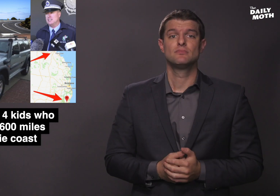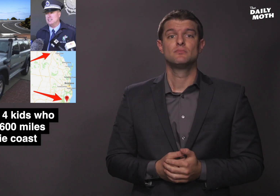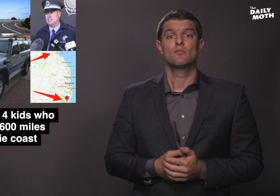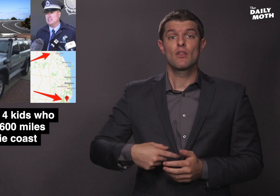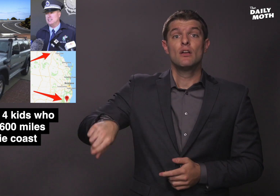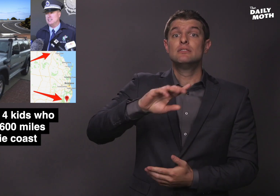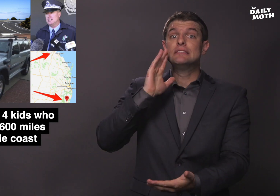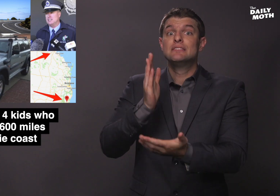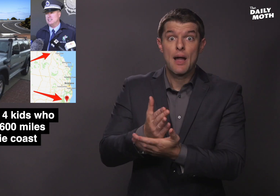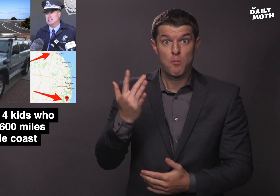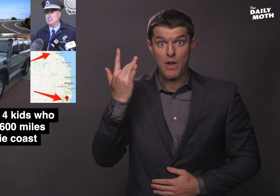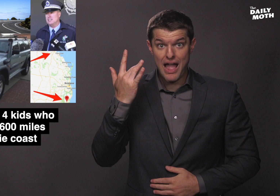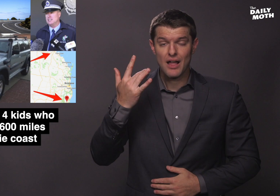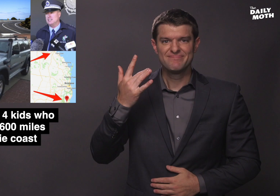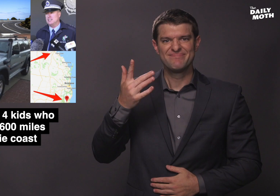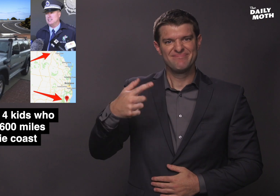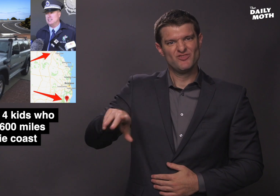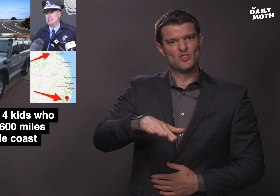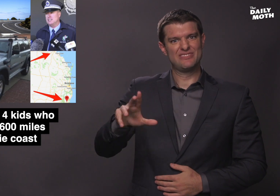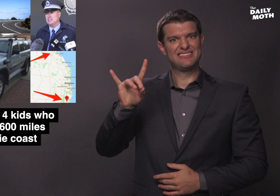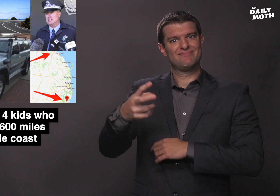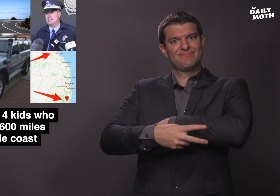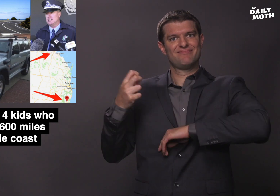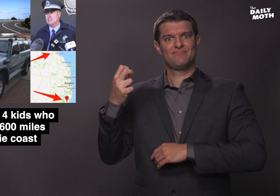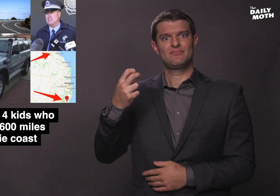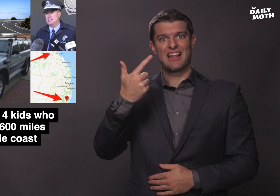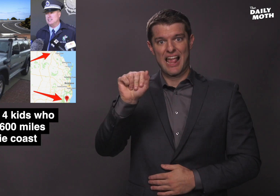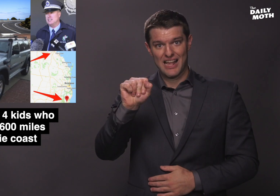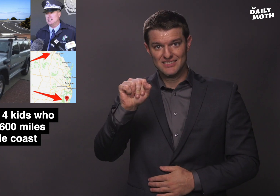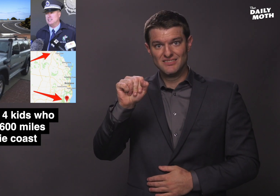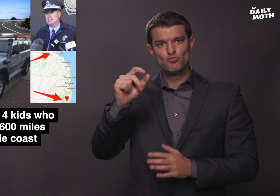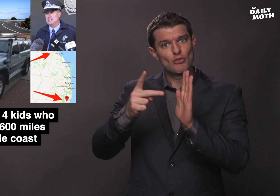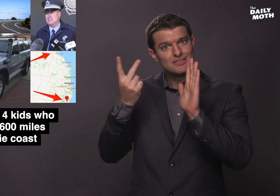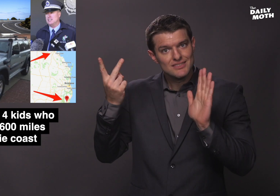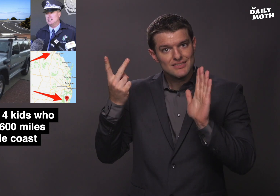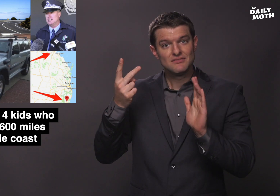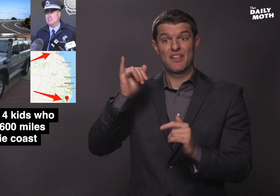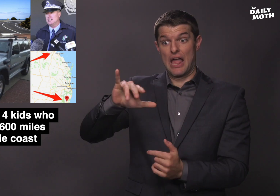They were stopped because they stole fuel twice,